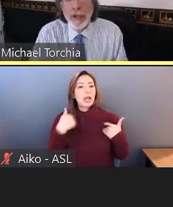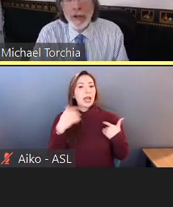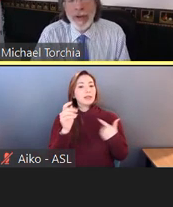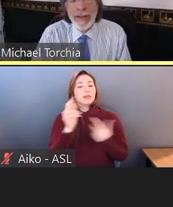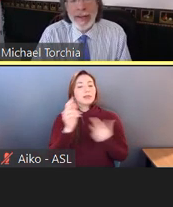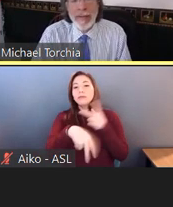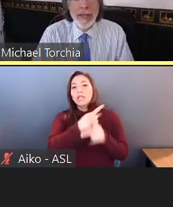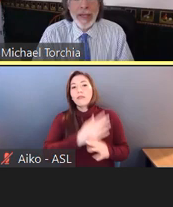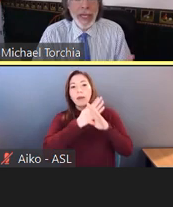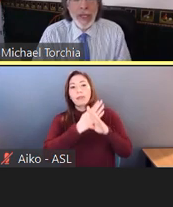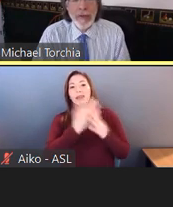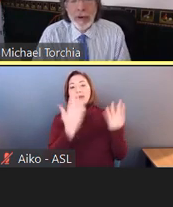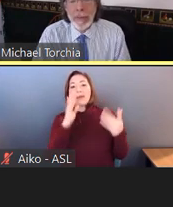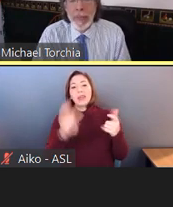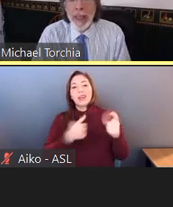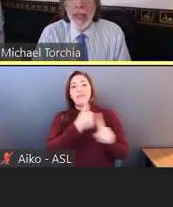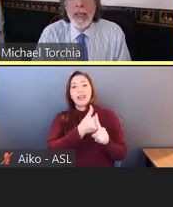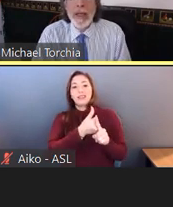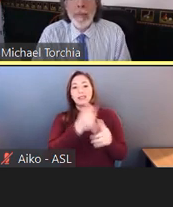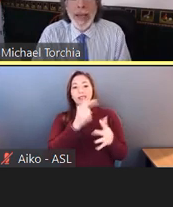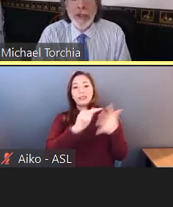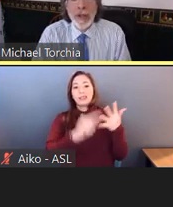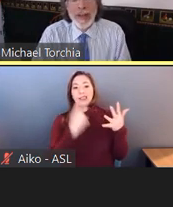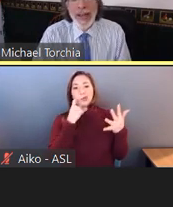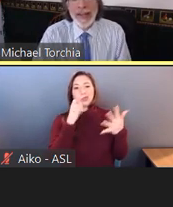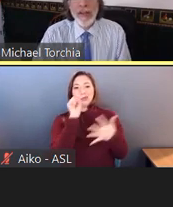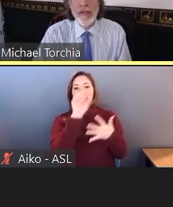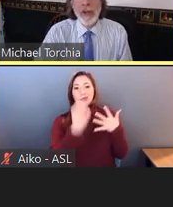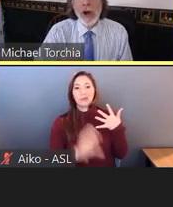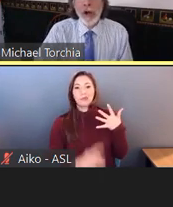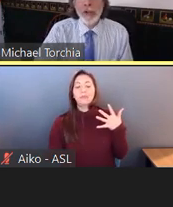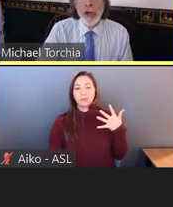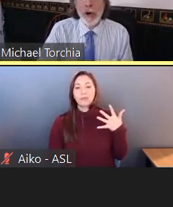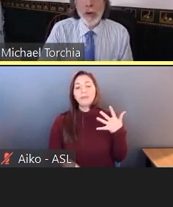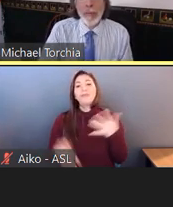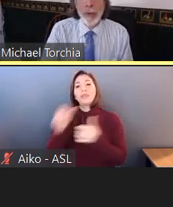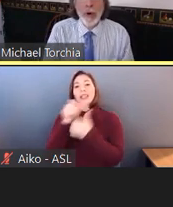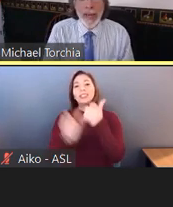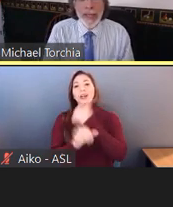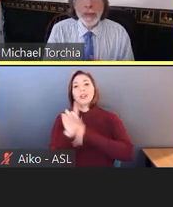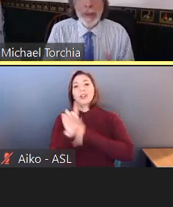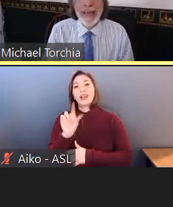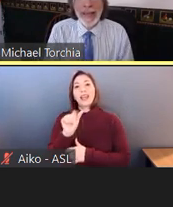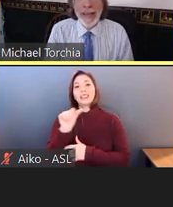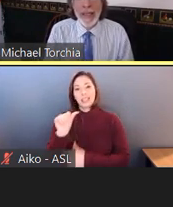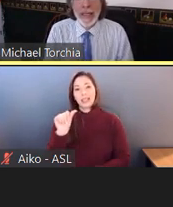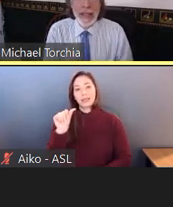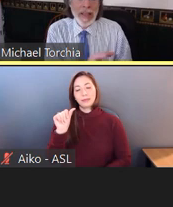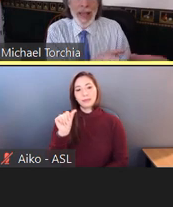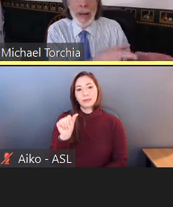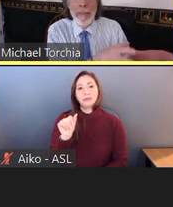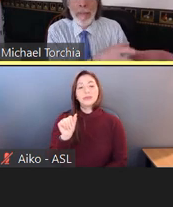activity, it's covered. Major life activities also were expanded in that Amendment